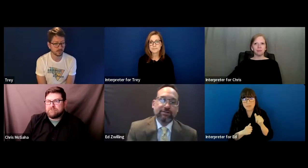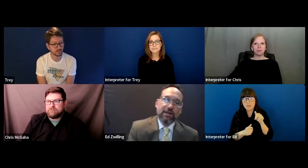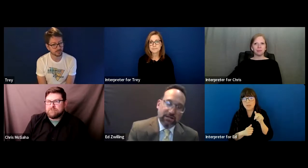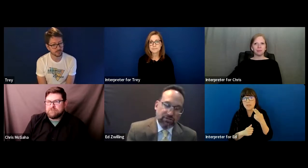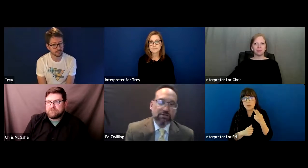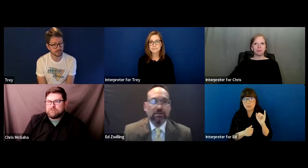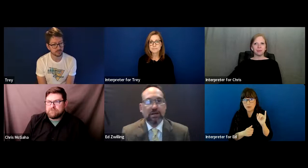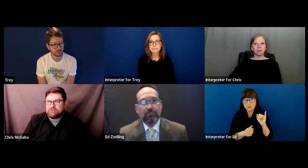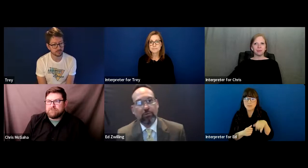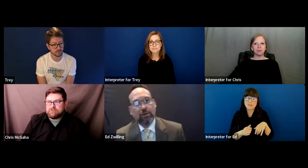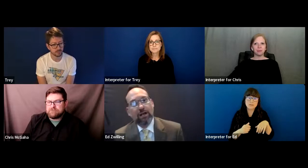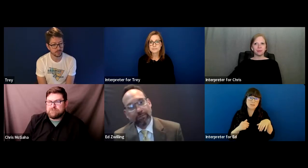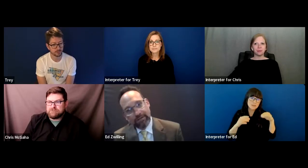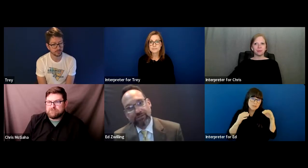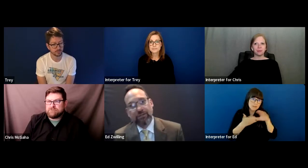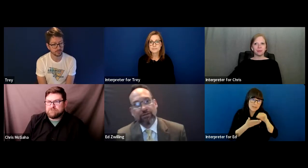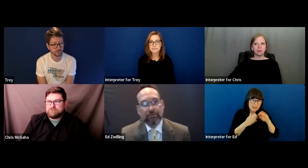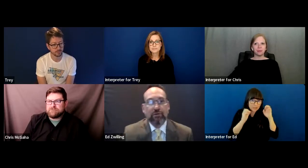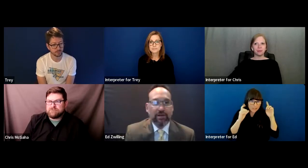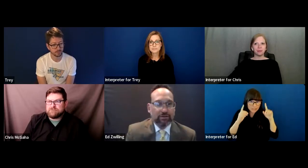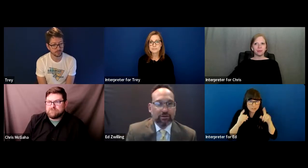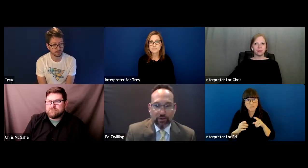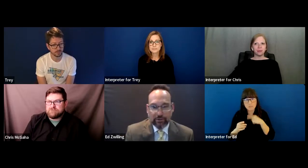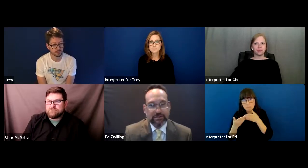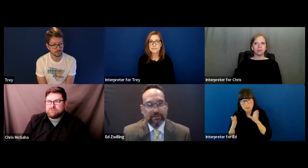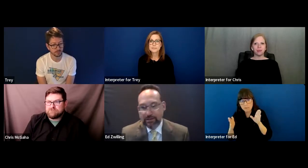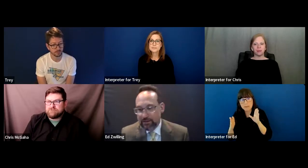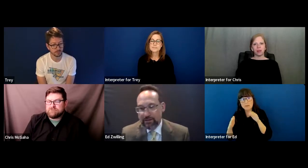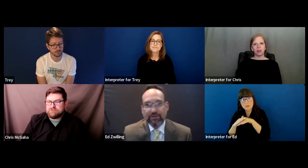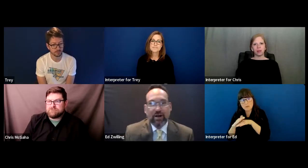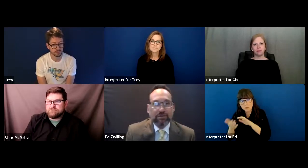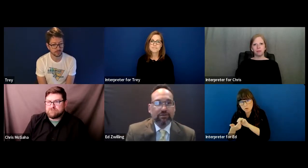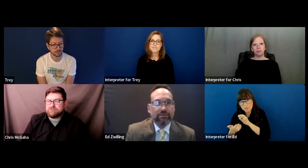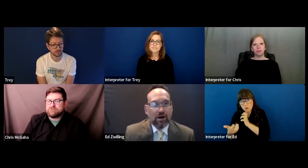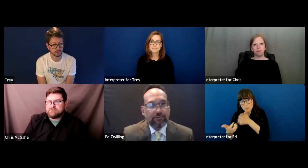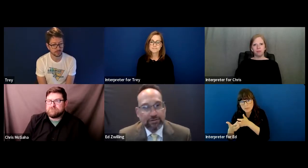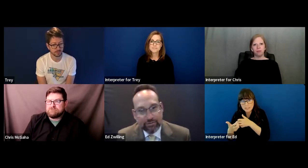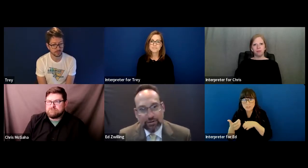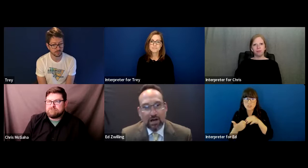education and public accommodation, discrimination, whether if it's at the doctor's office or